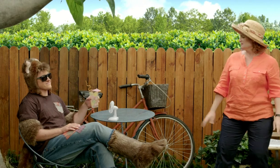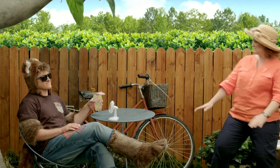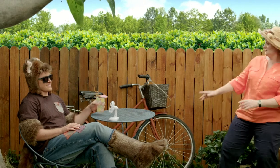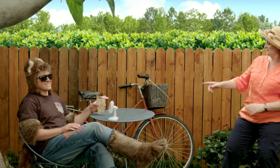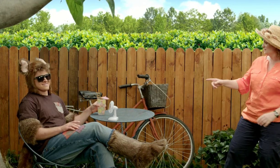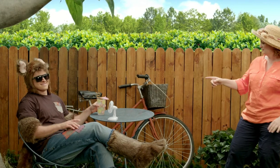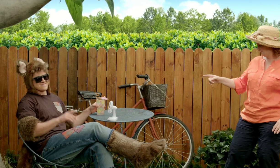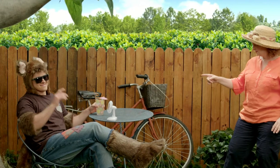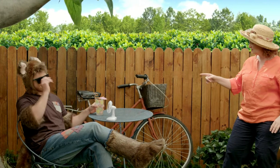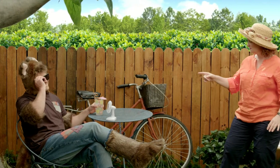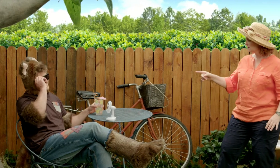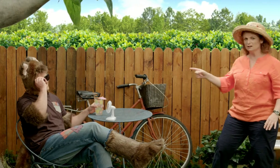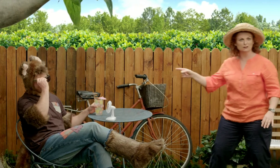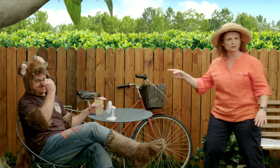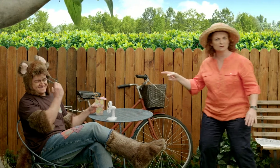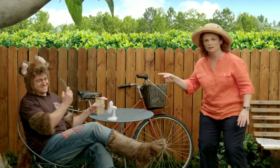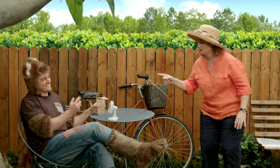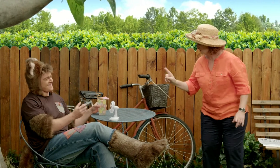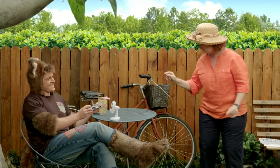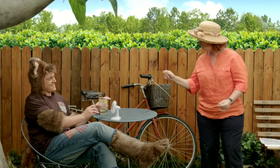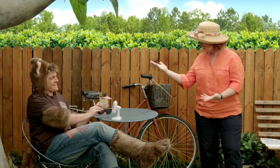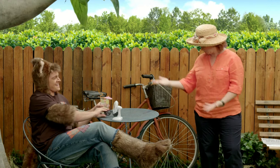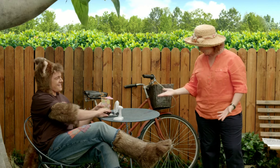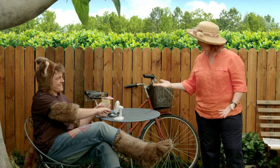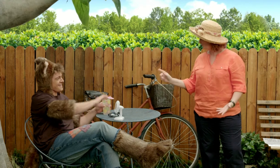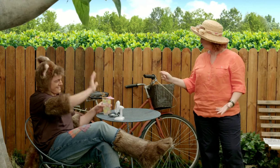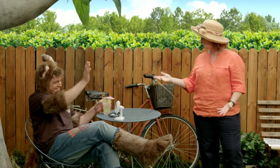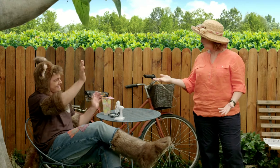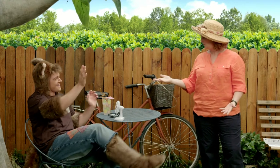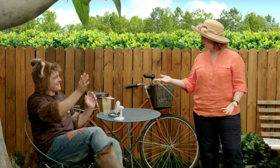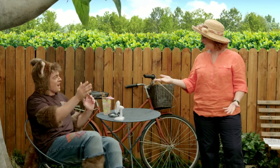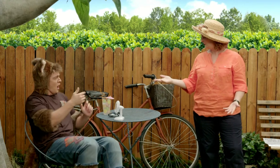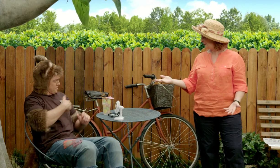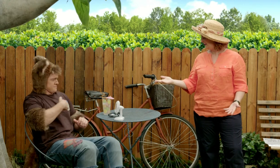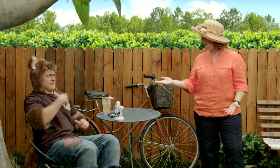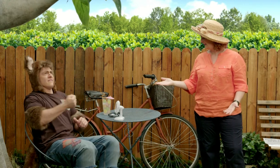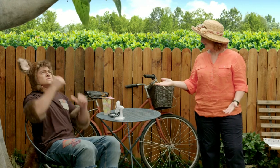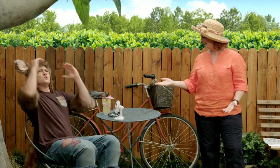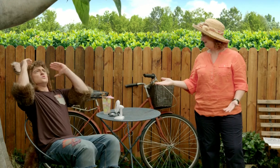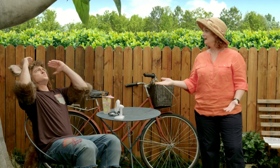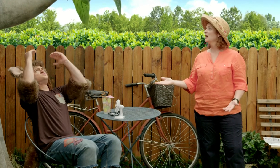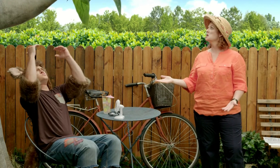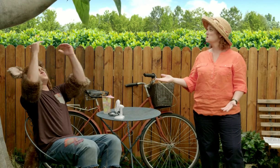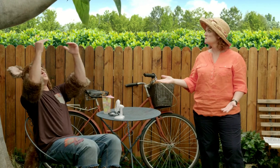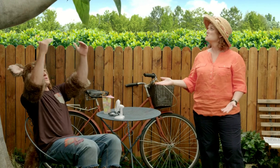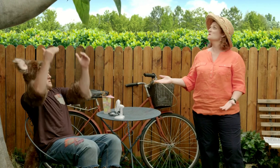Oh! Possum, what are you doing there? Oh hello, Sally. Oh, I've got my shade,